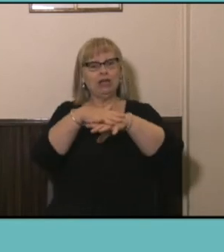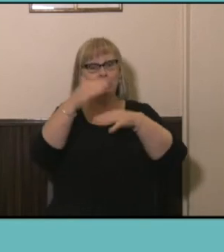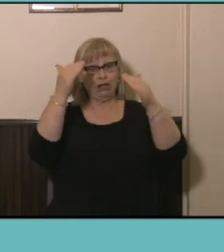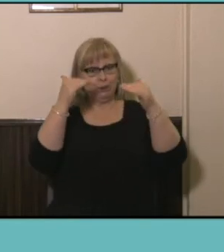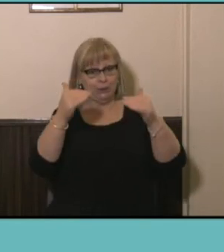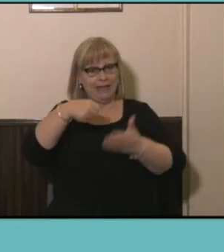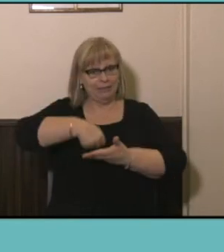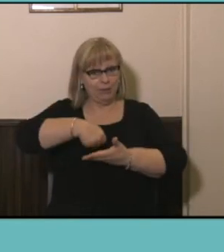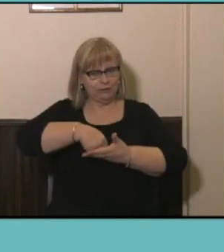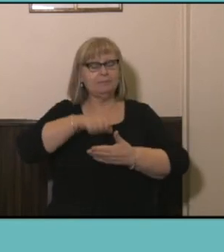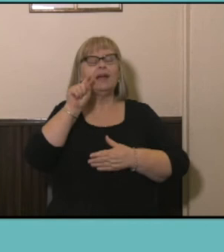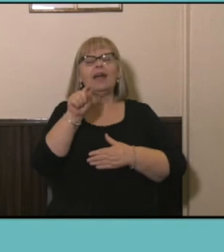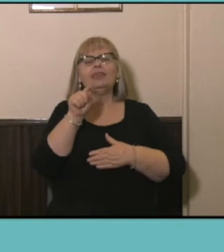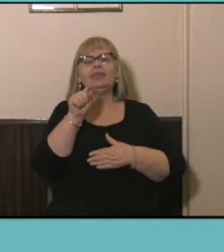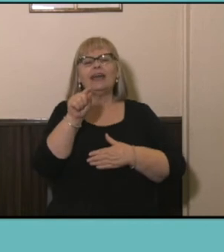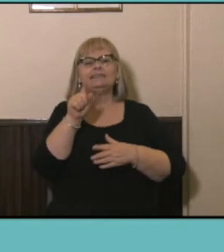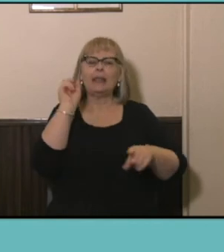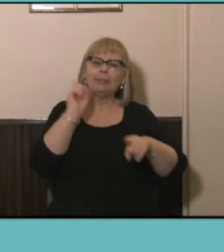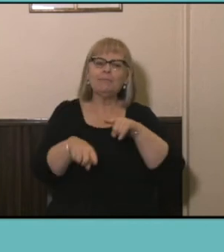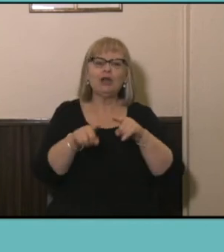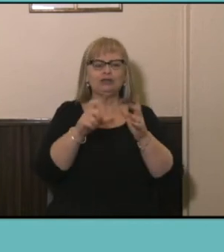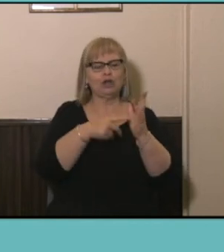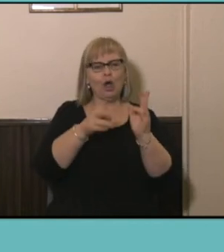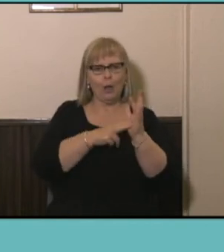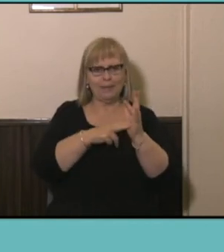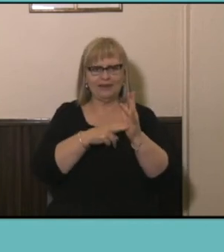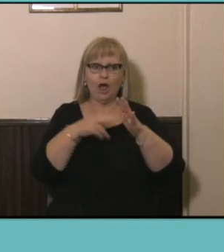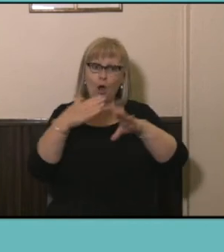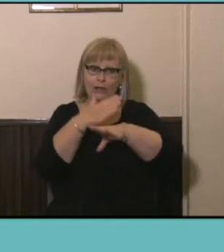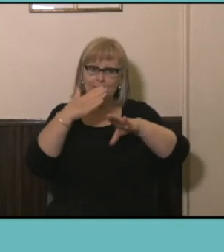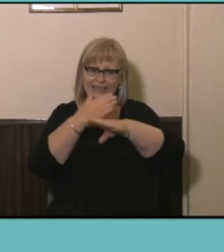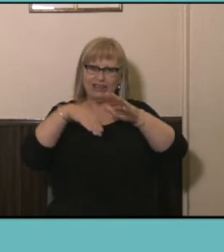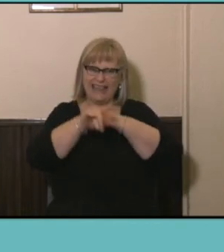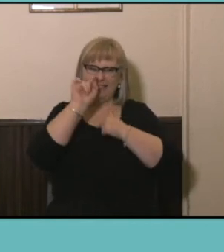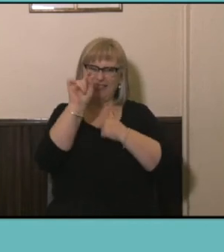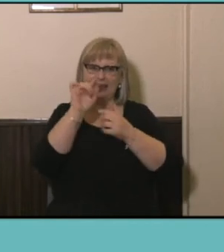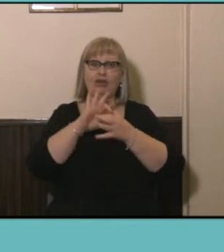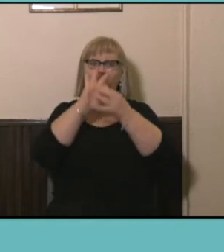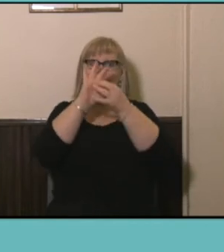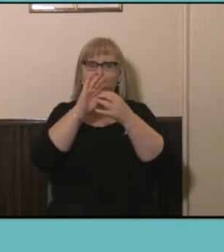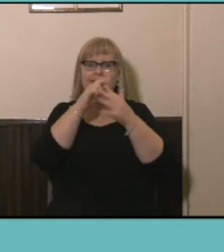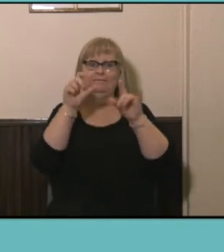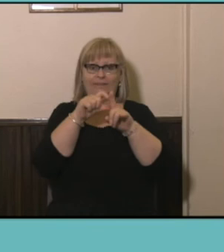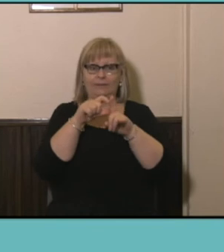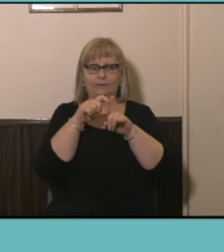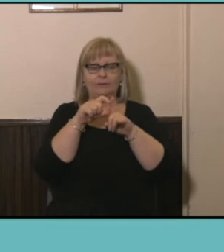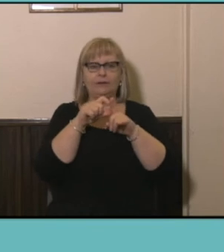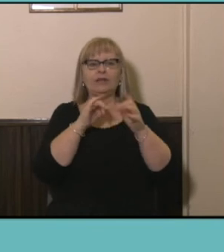the bottom is the most common occupation in that related field of study so 87% of